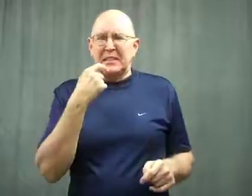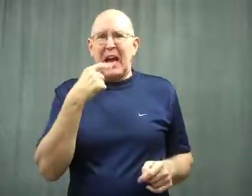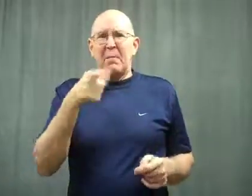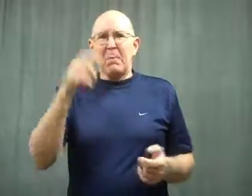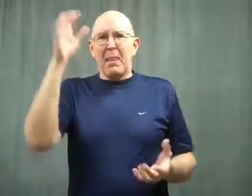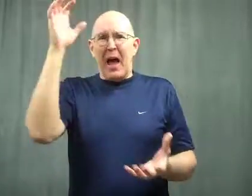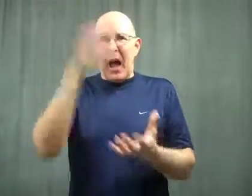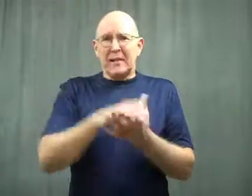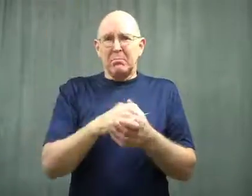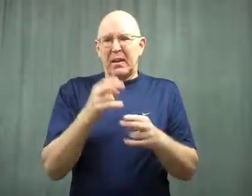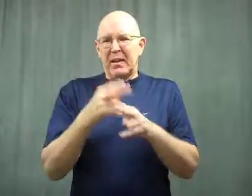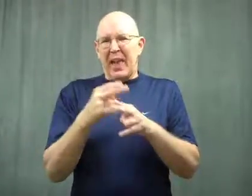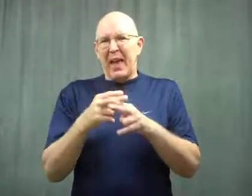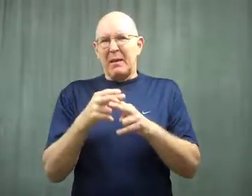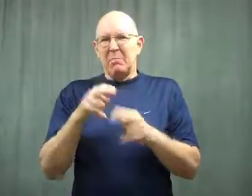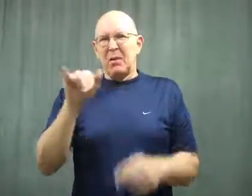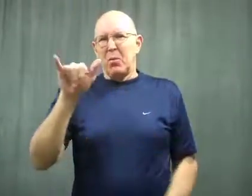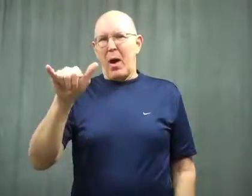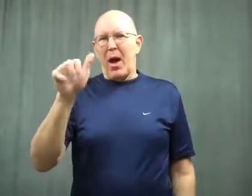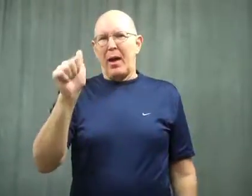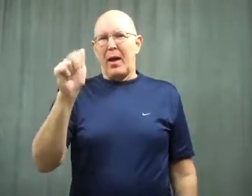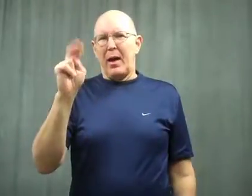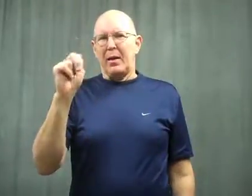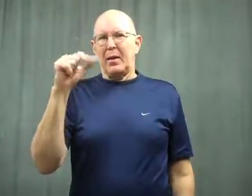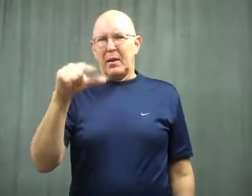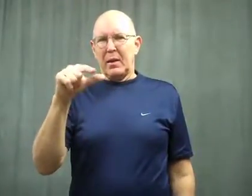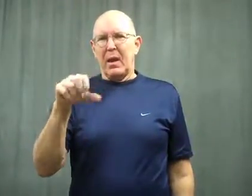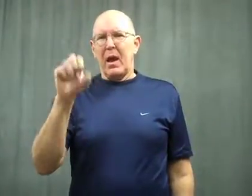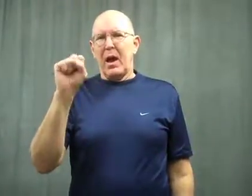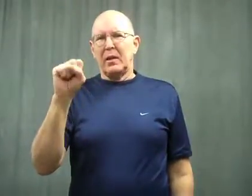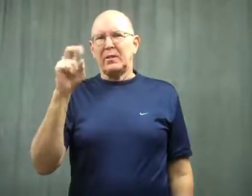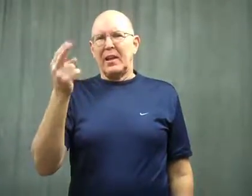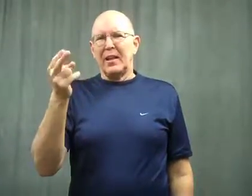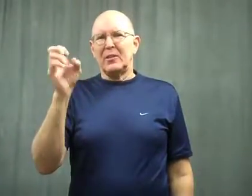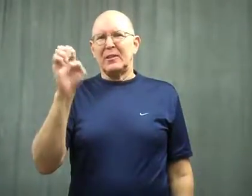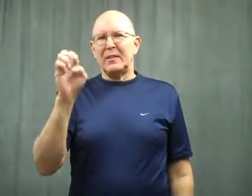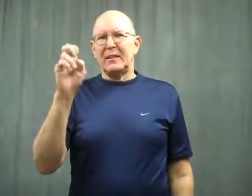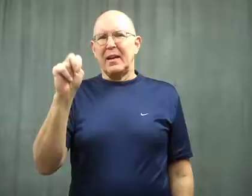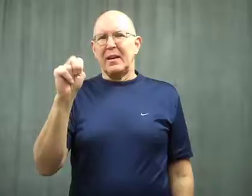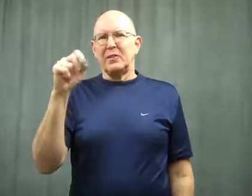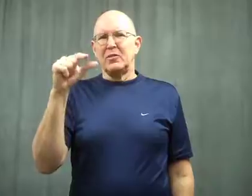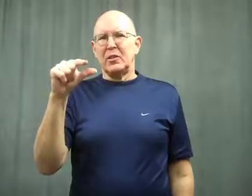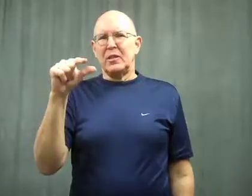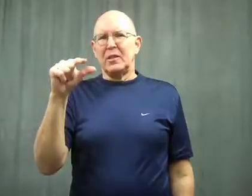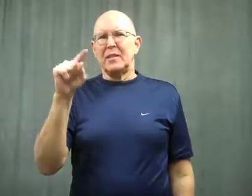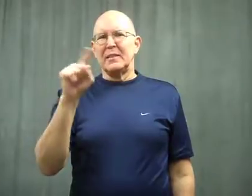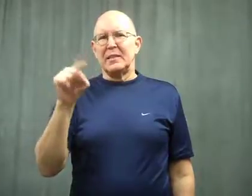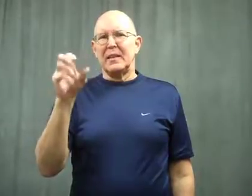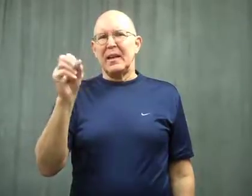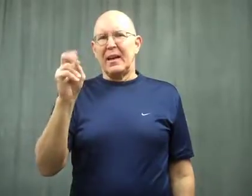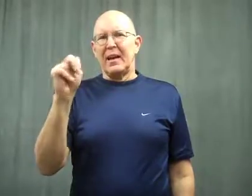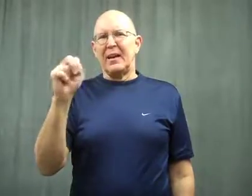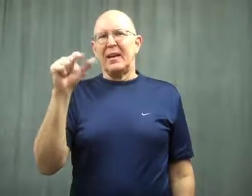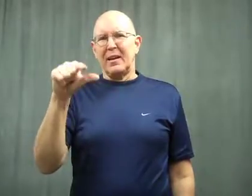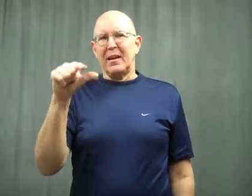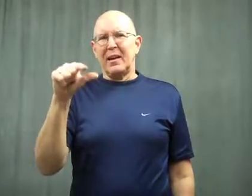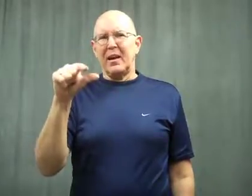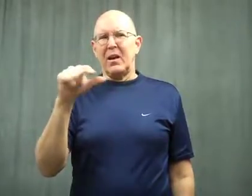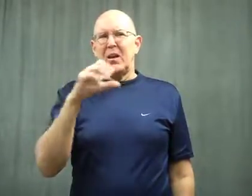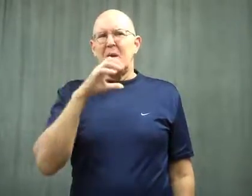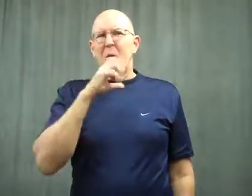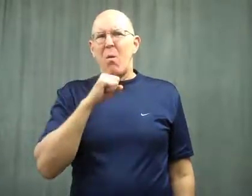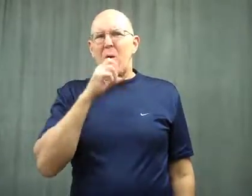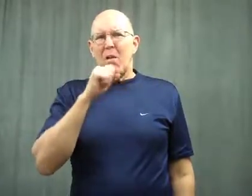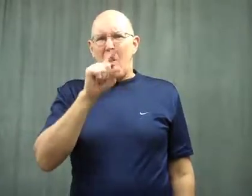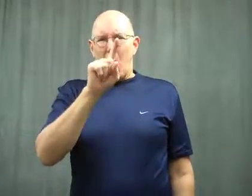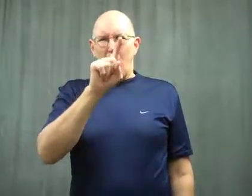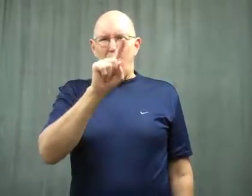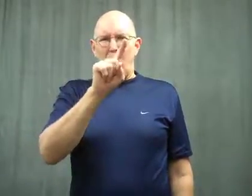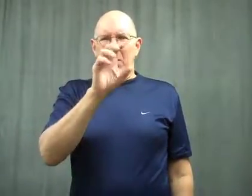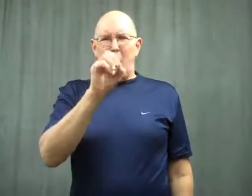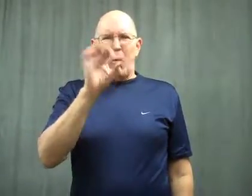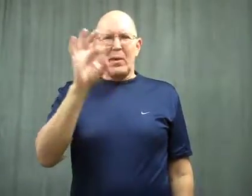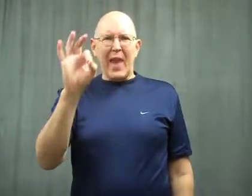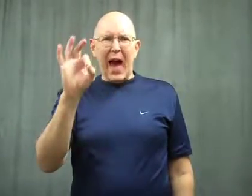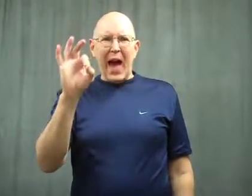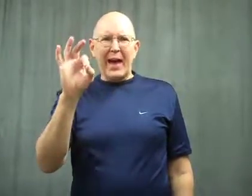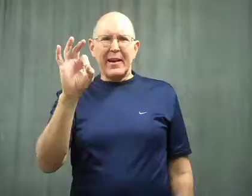It says 109 year old Yang Shengzong and his wife